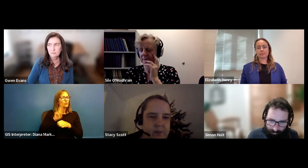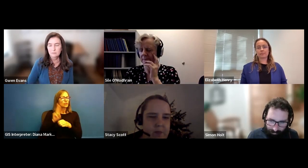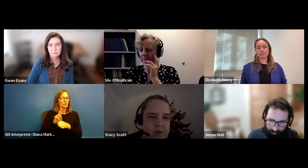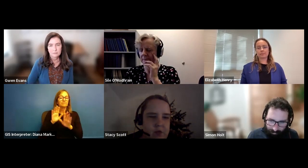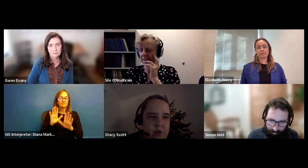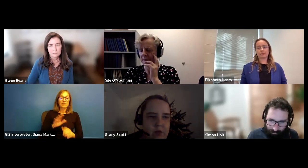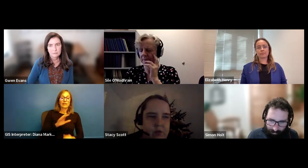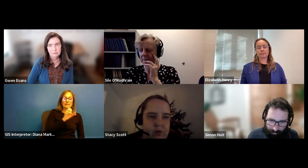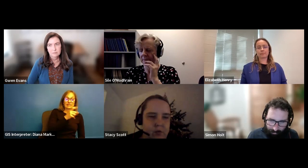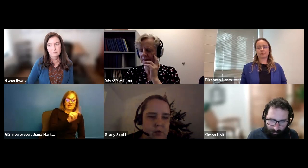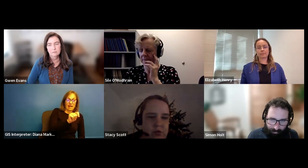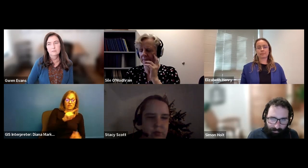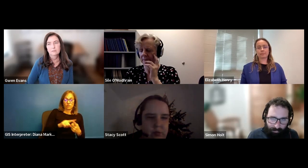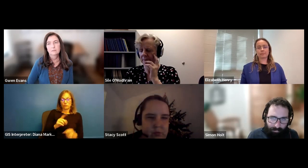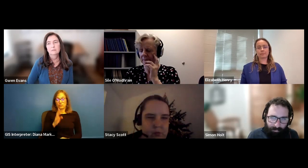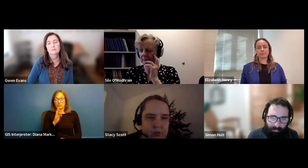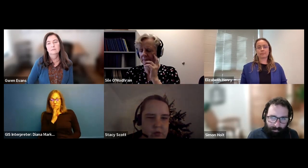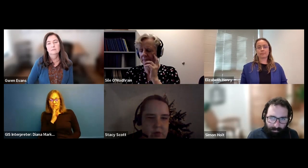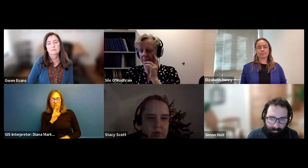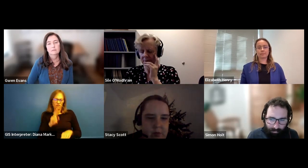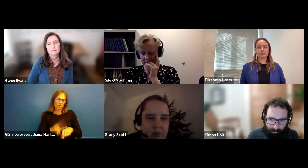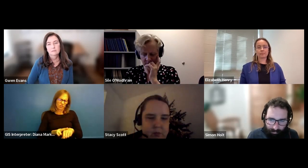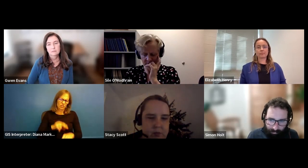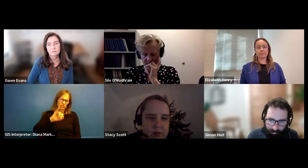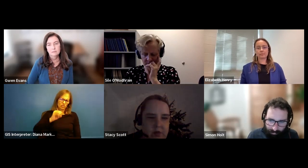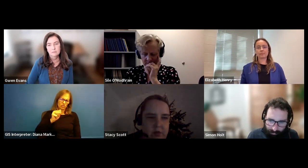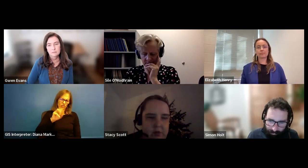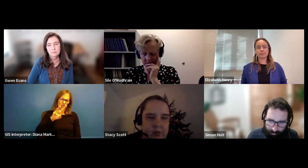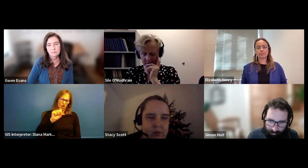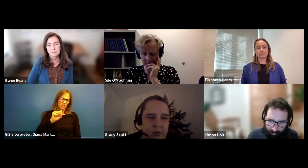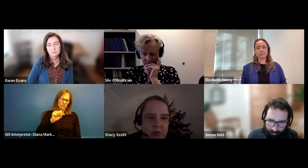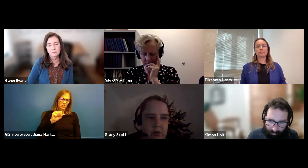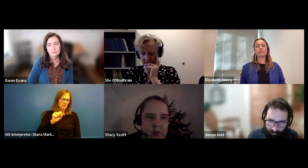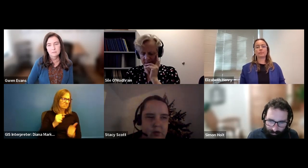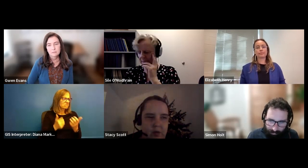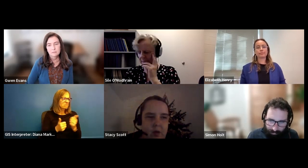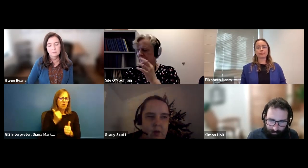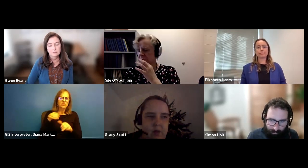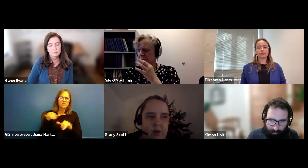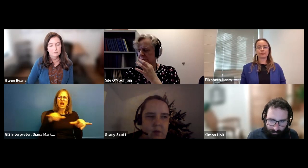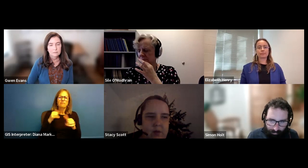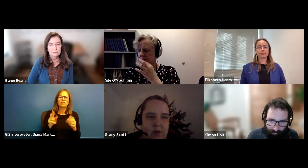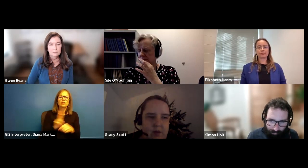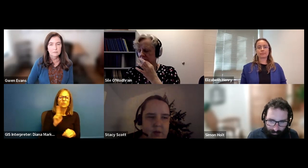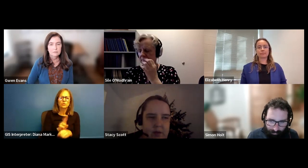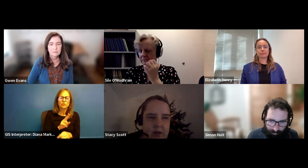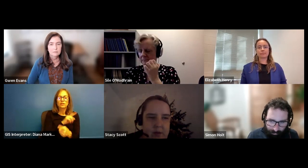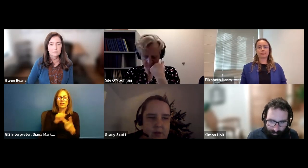Stacy Scott: There's a call. There is, of course, jaws, which is, I think, we would probably reasonably say, the most commonly used. The other one is Nbda,